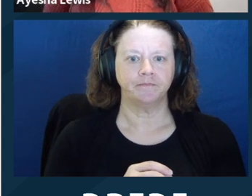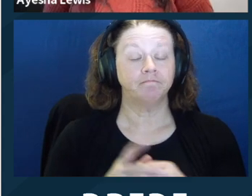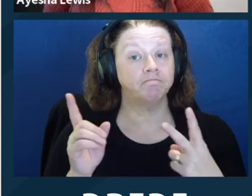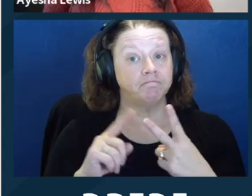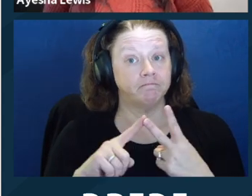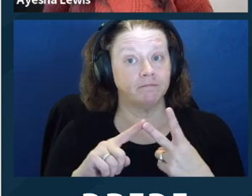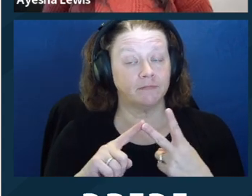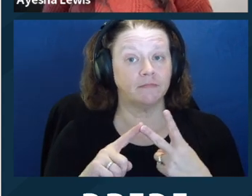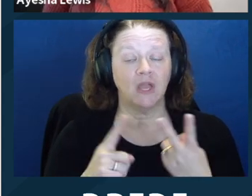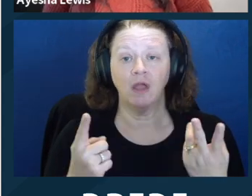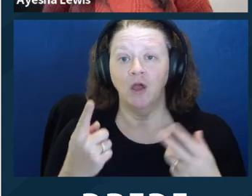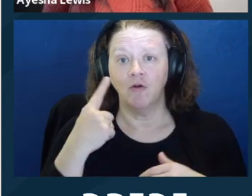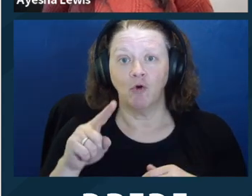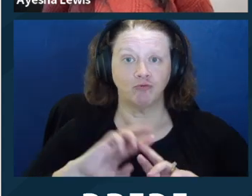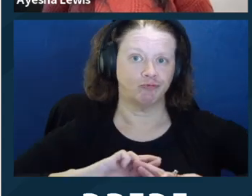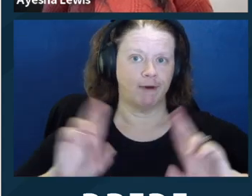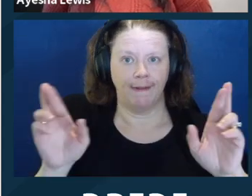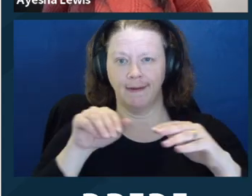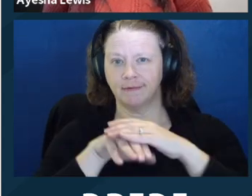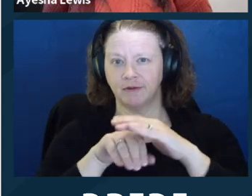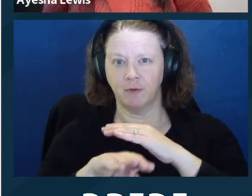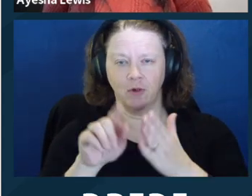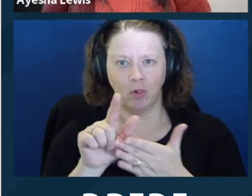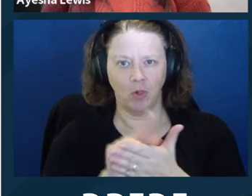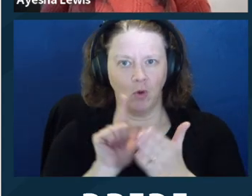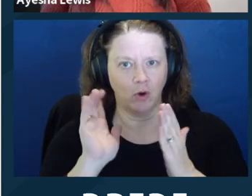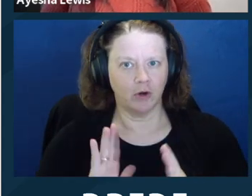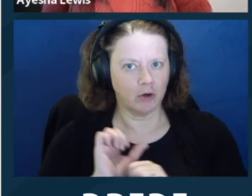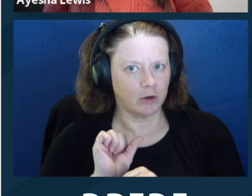for a wide range of clients. And you're going to employ them, regardless of whether the